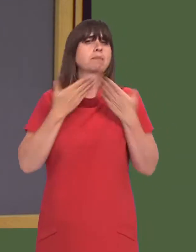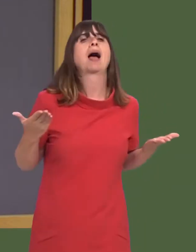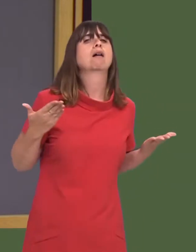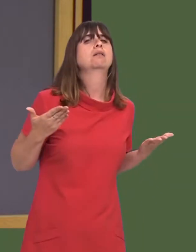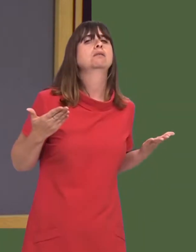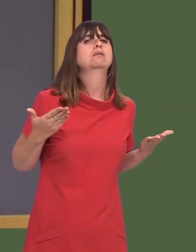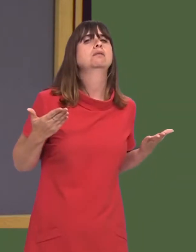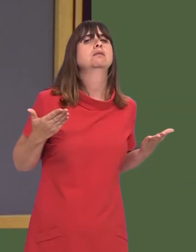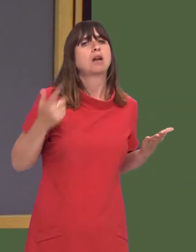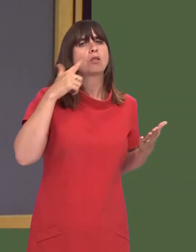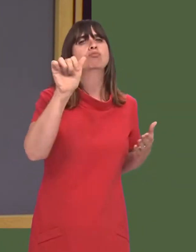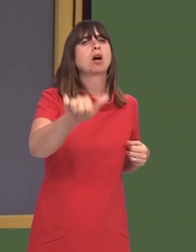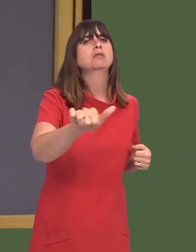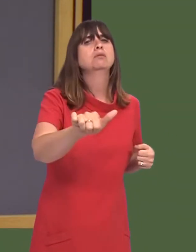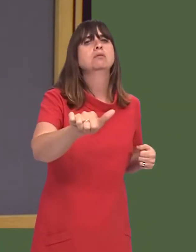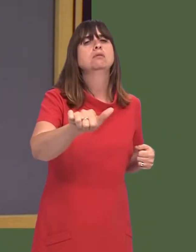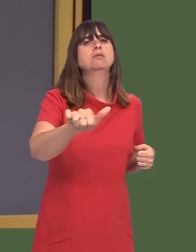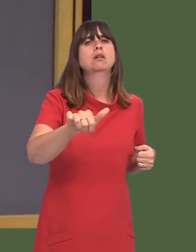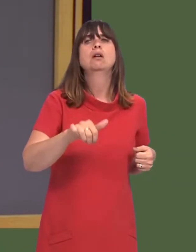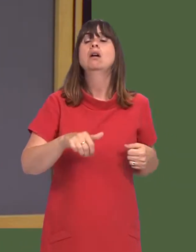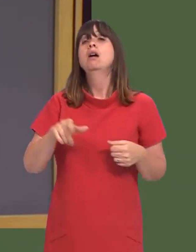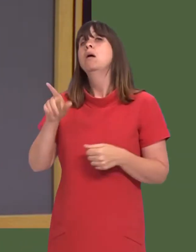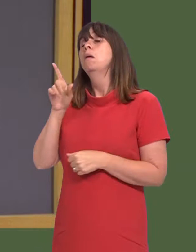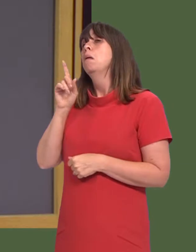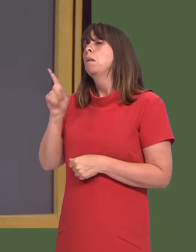I do believe that that was disrespectful and unhelpful, but it may be that the attitude